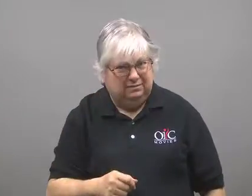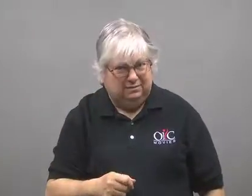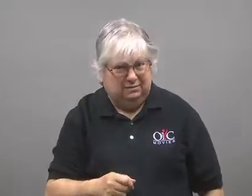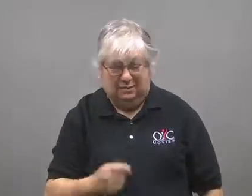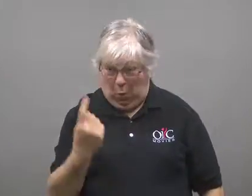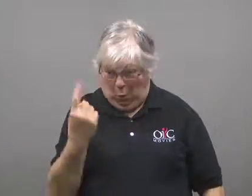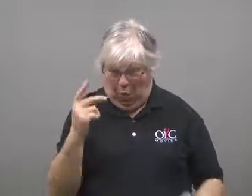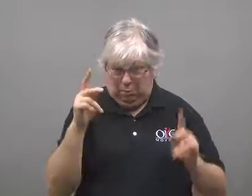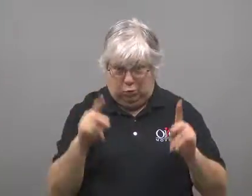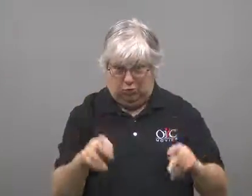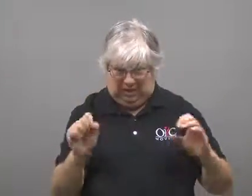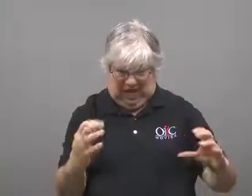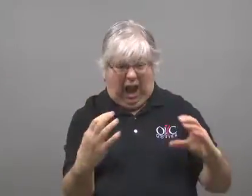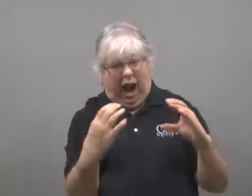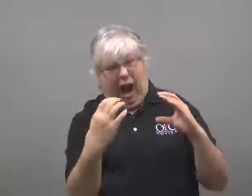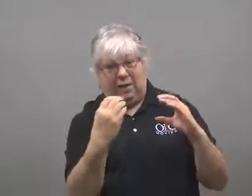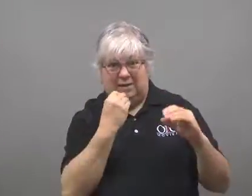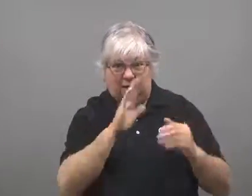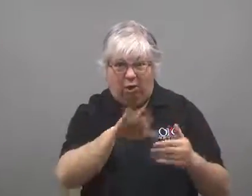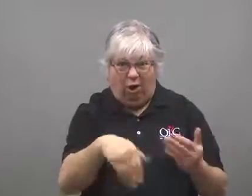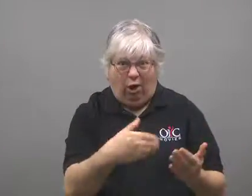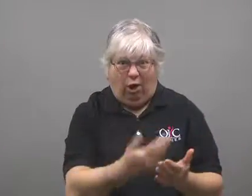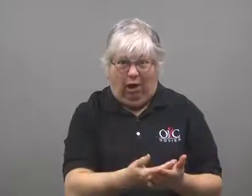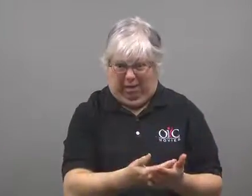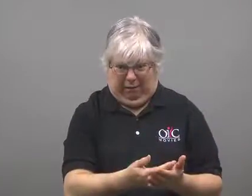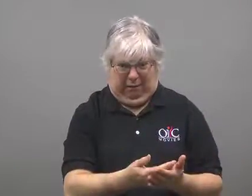Could one person actually eat the whole thing?